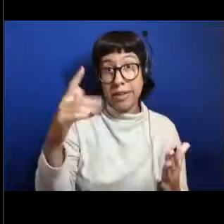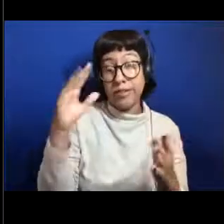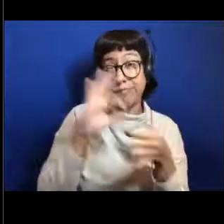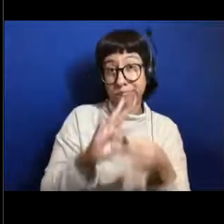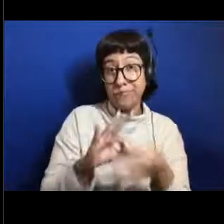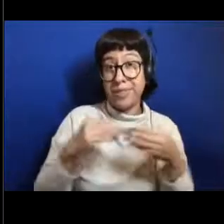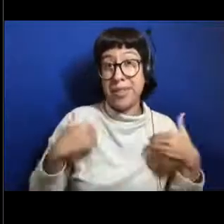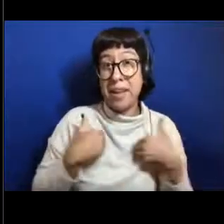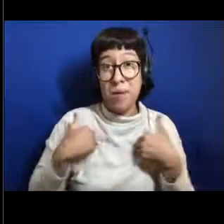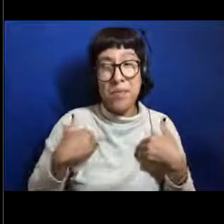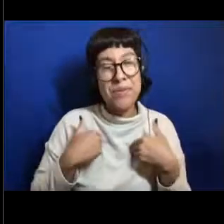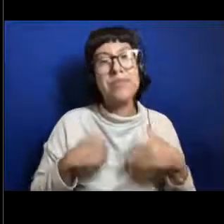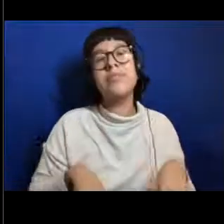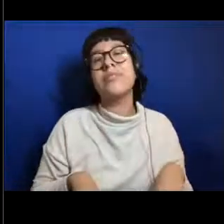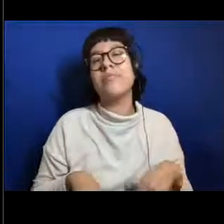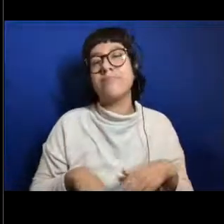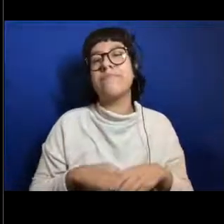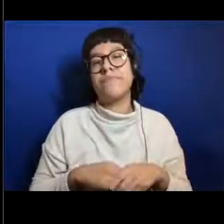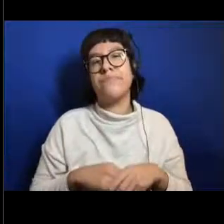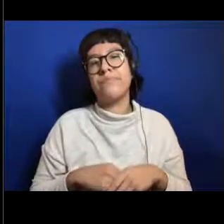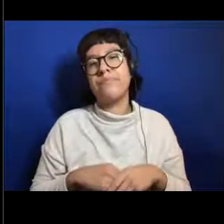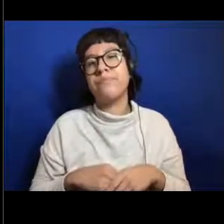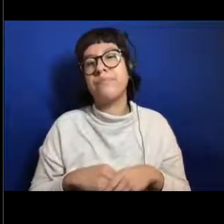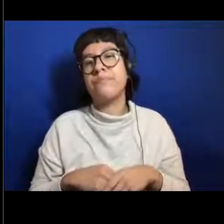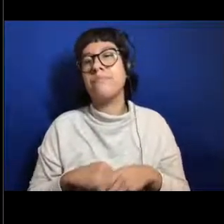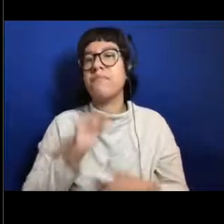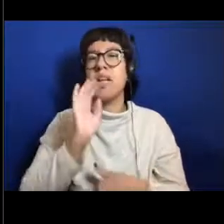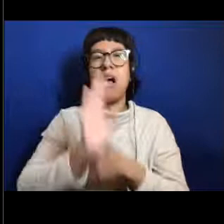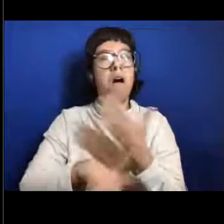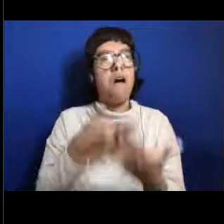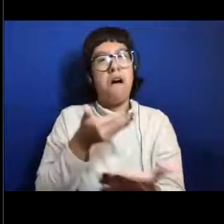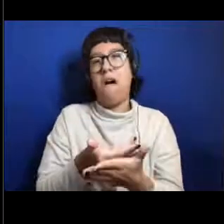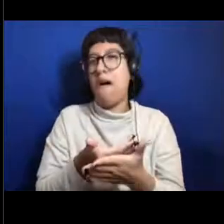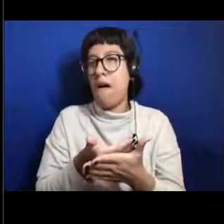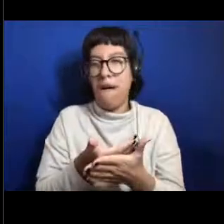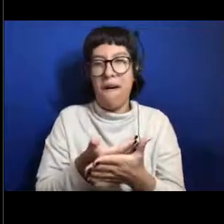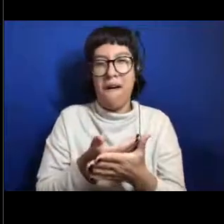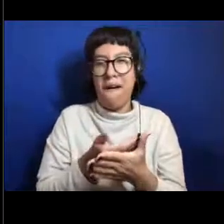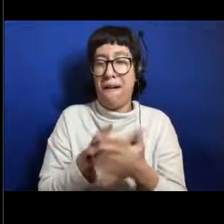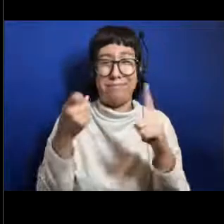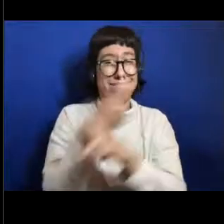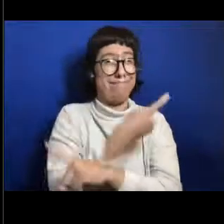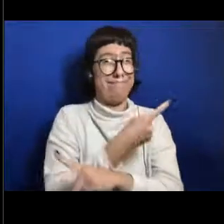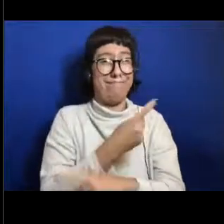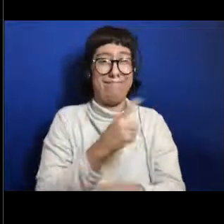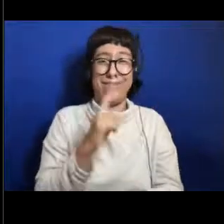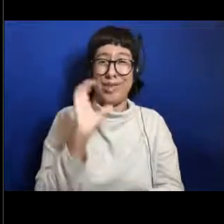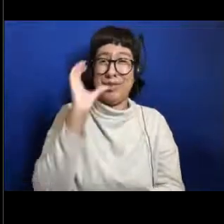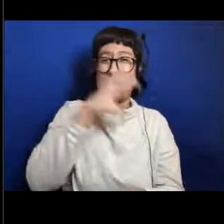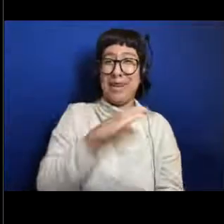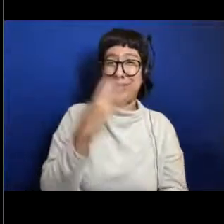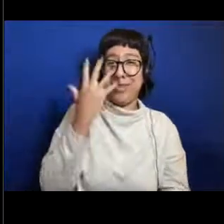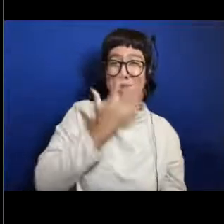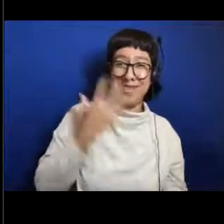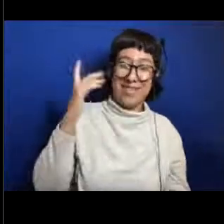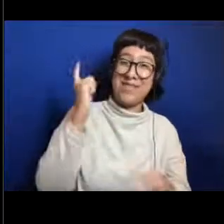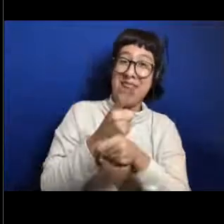As I said, they are all very foreign looking. They are the closest things we have on earth to aliens.